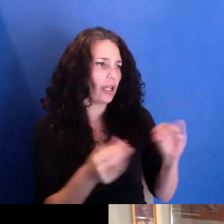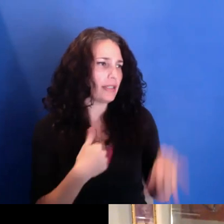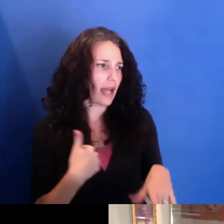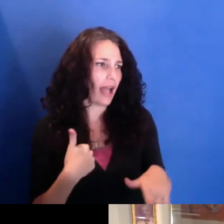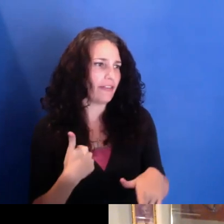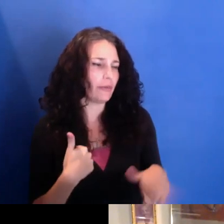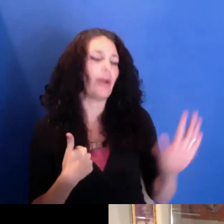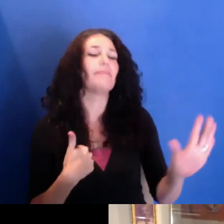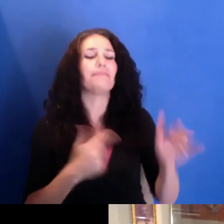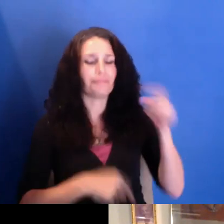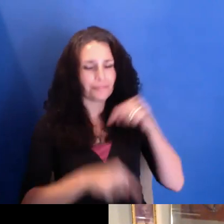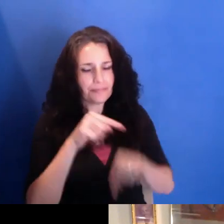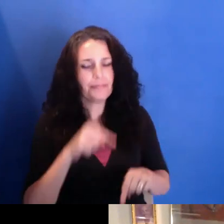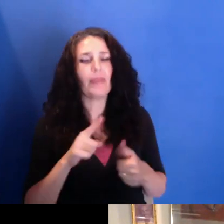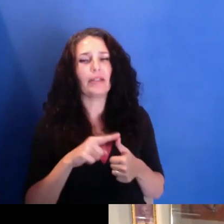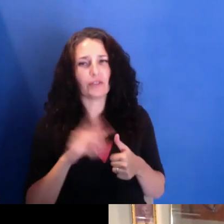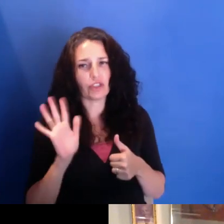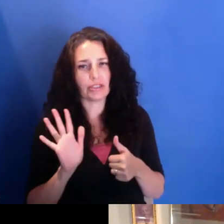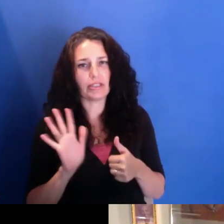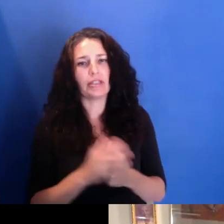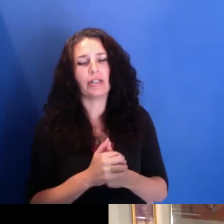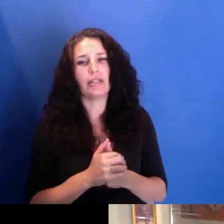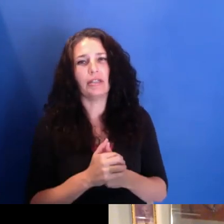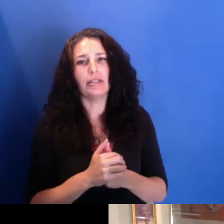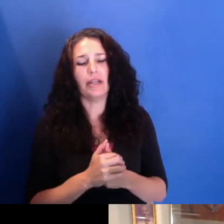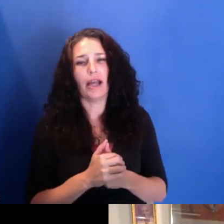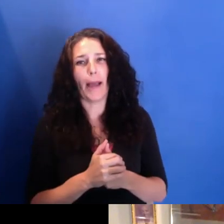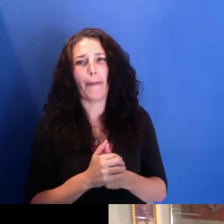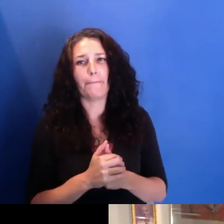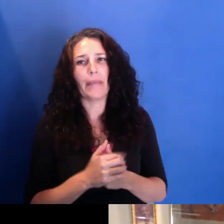well, firstly, I guess my-- my attraction to film in the first